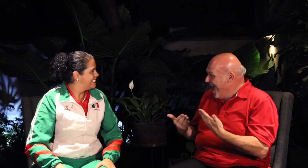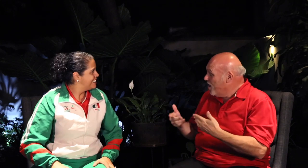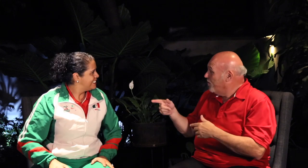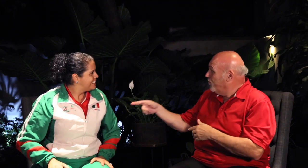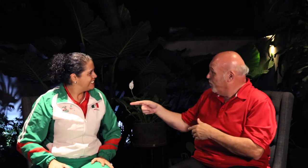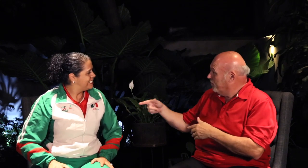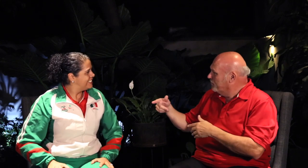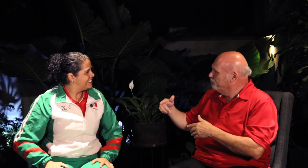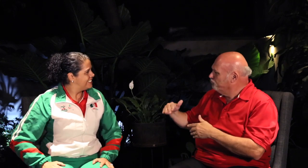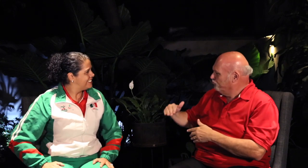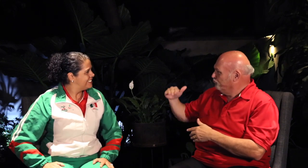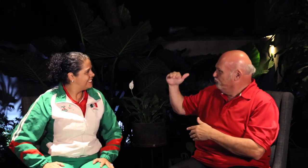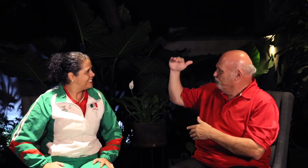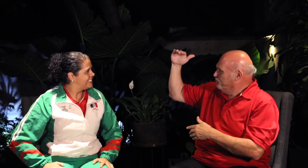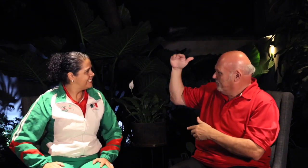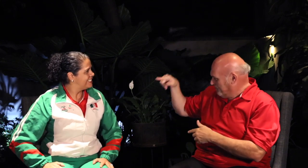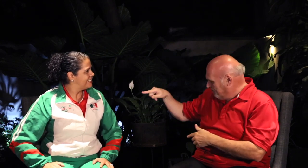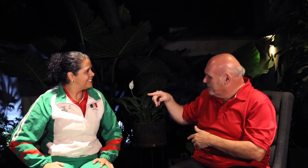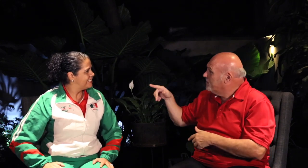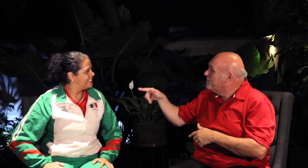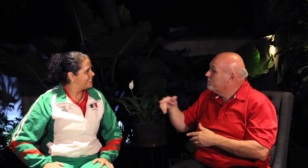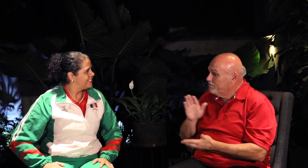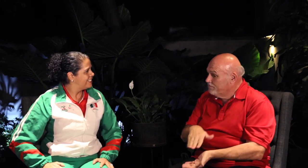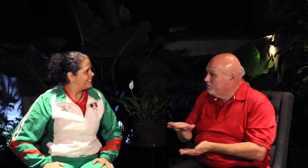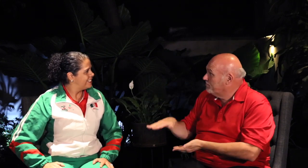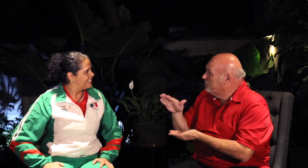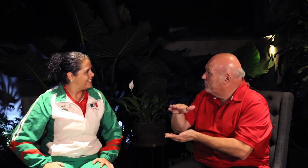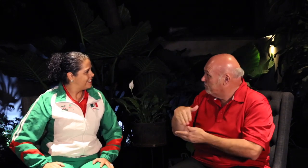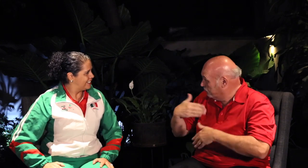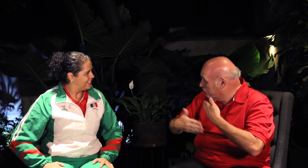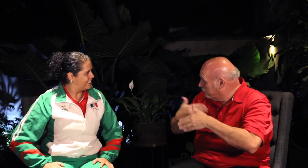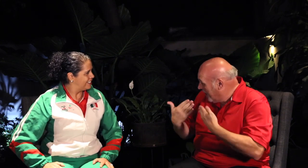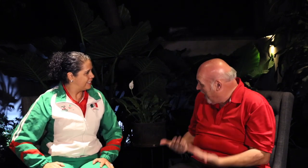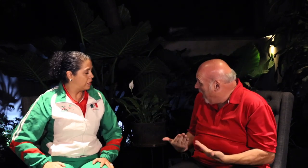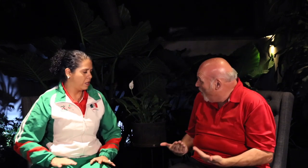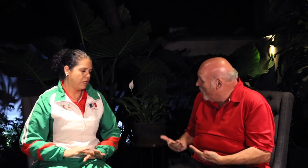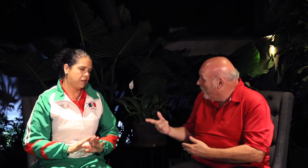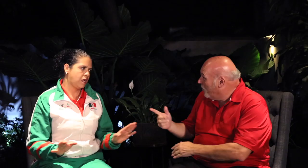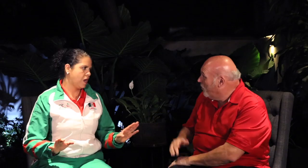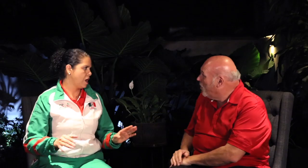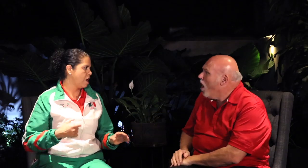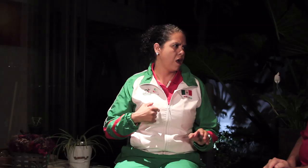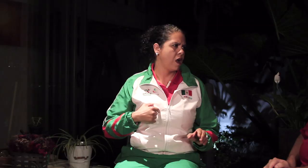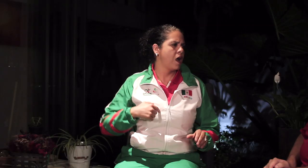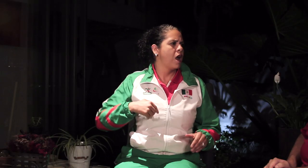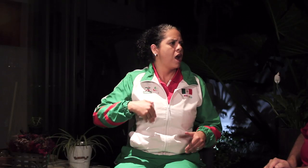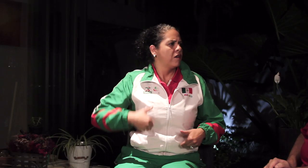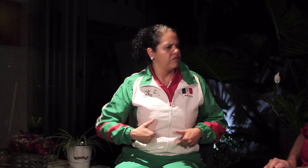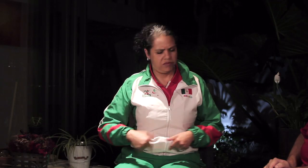[Anselmo]: Now that you've gotten older, are you still playing basketball? [Xochitl]: No, I'm not.